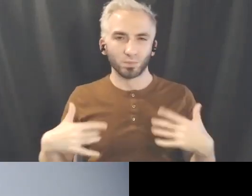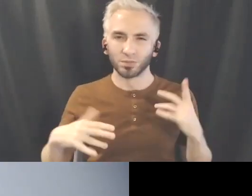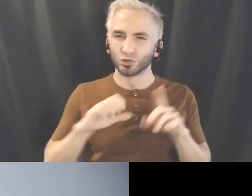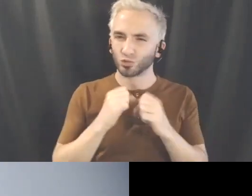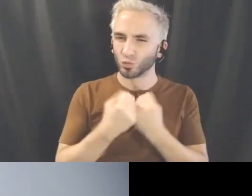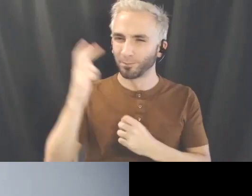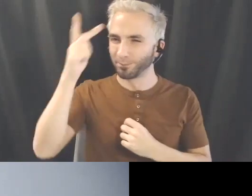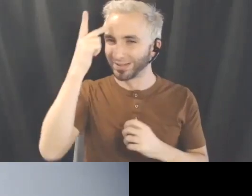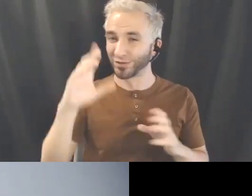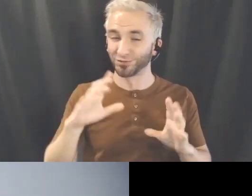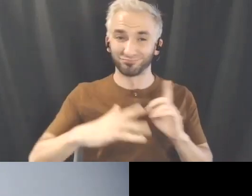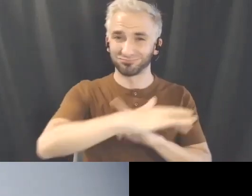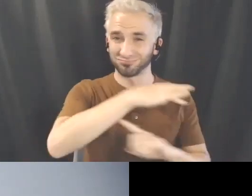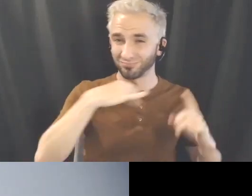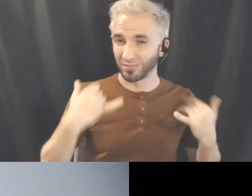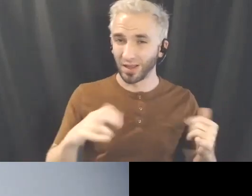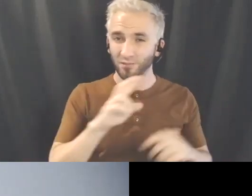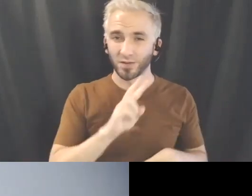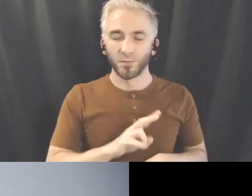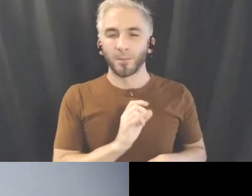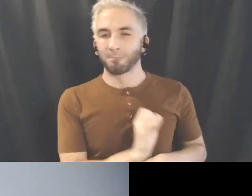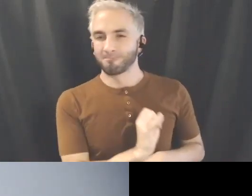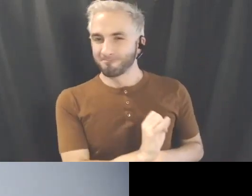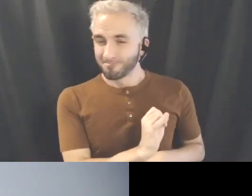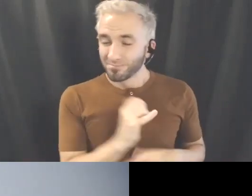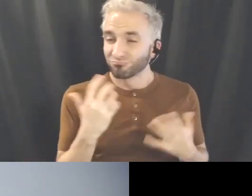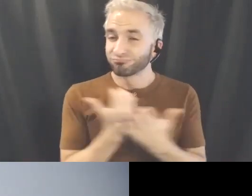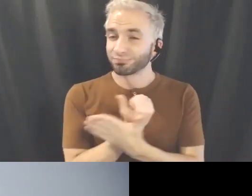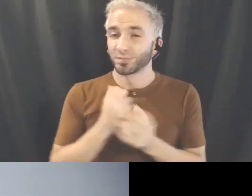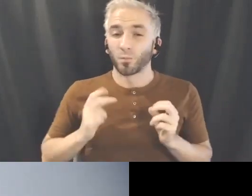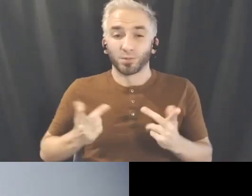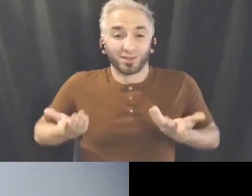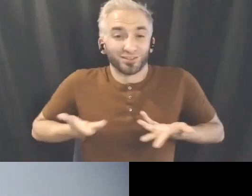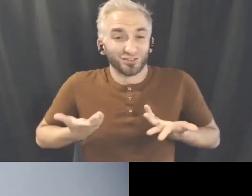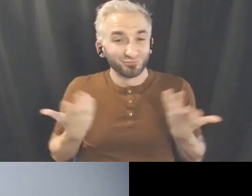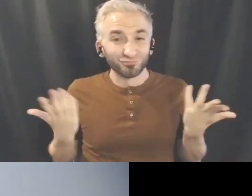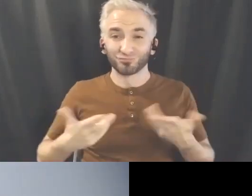And we're really grateful to be here to share some love and creativity.